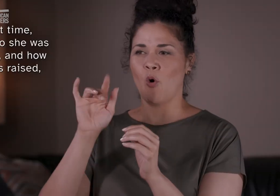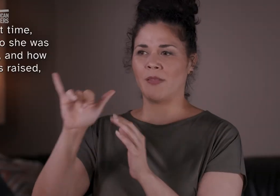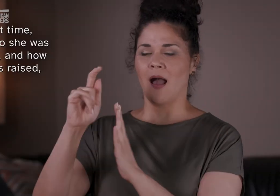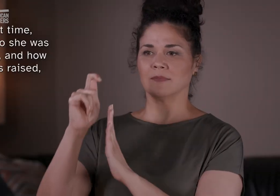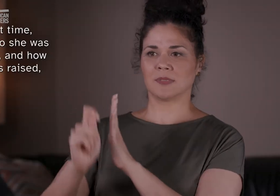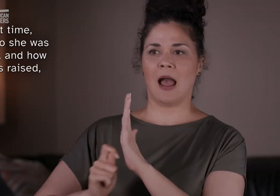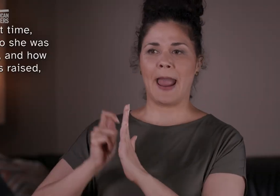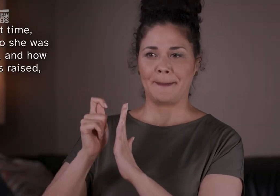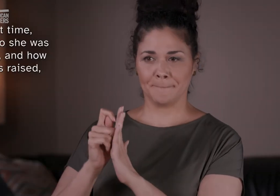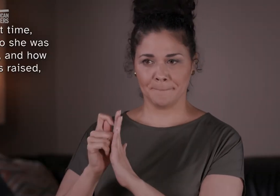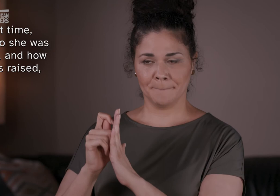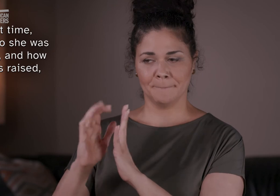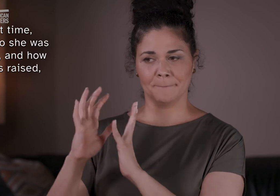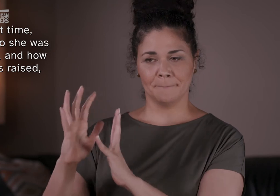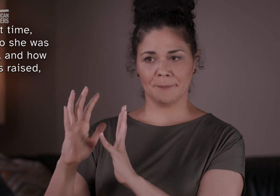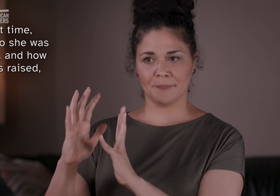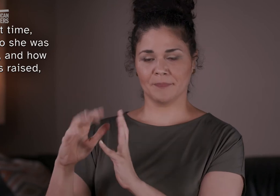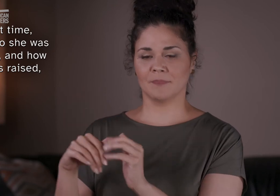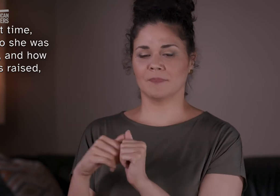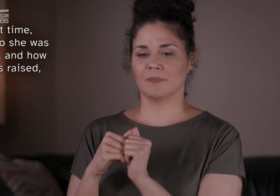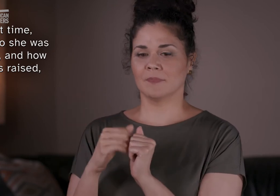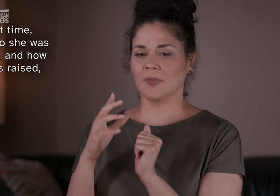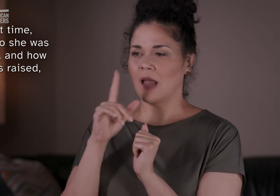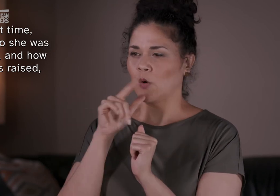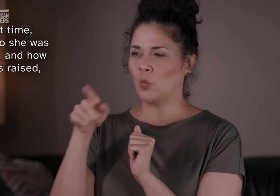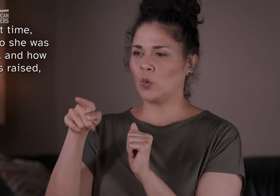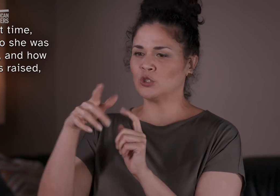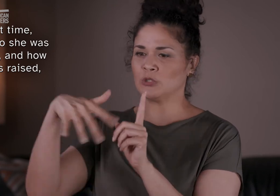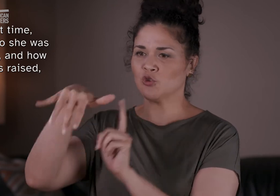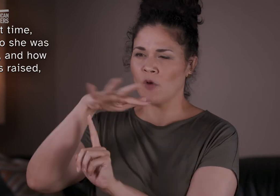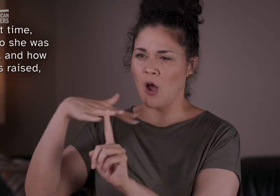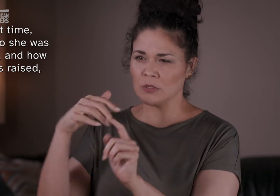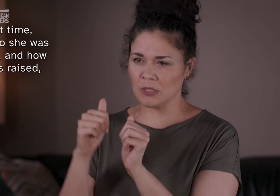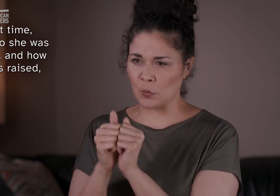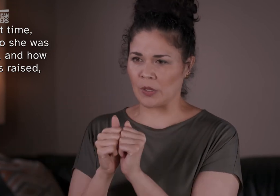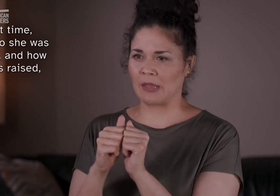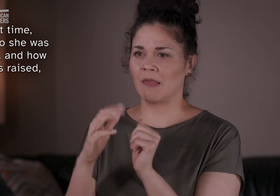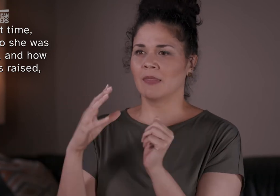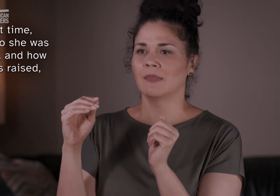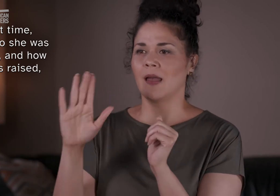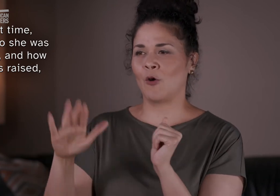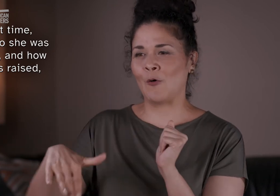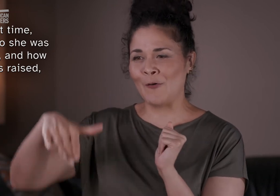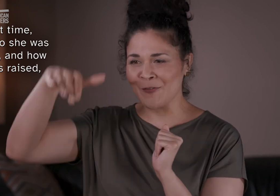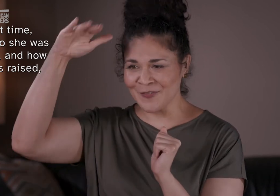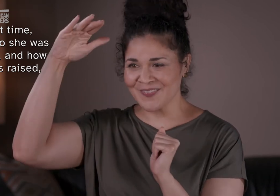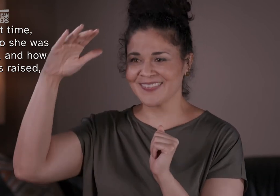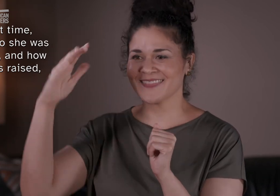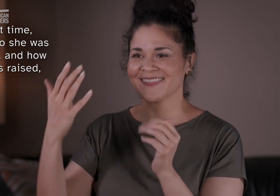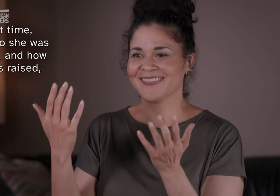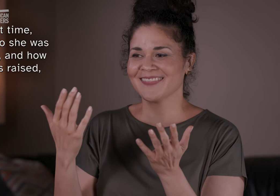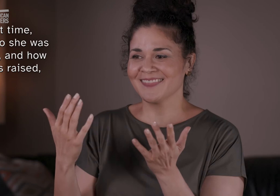For that time, and who she was around, and how she was raised.